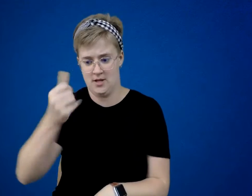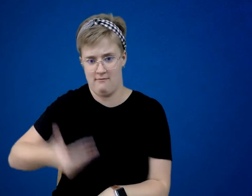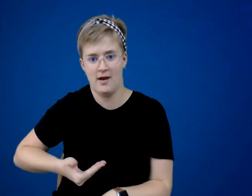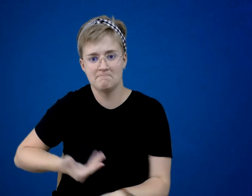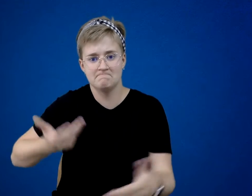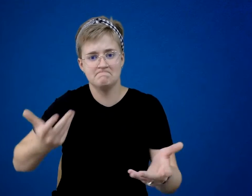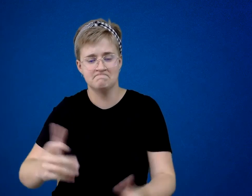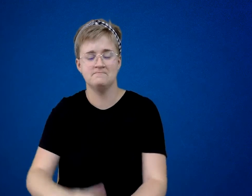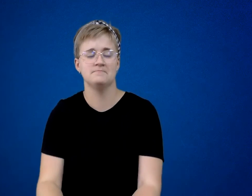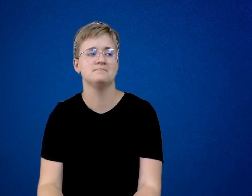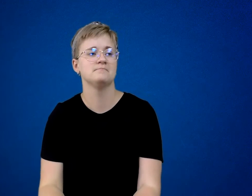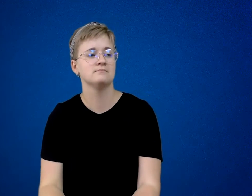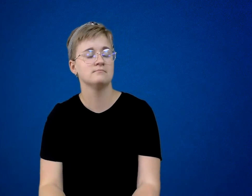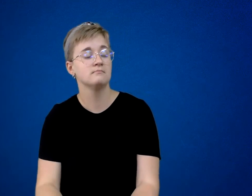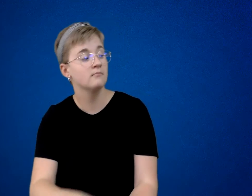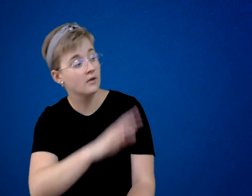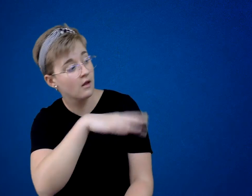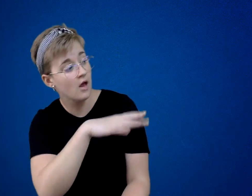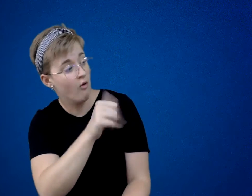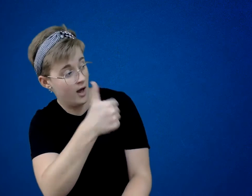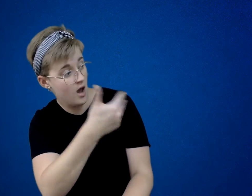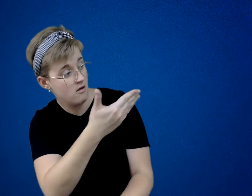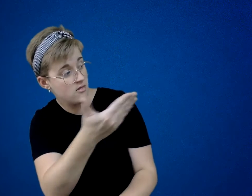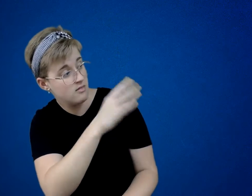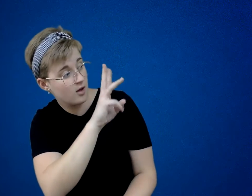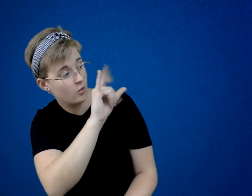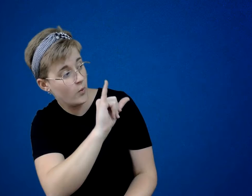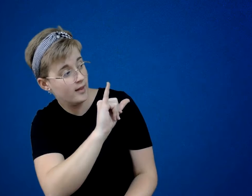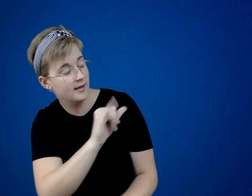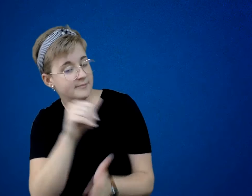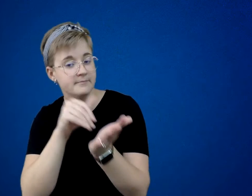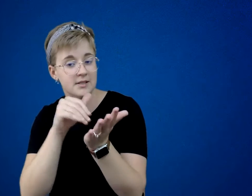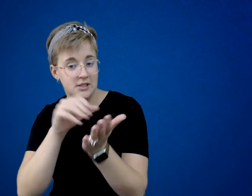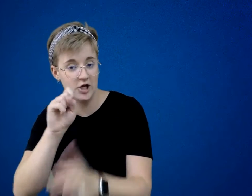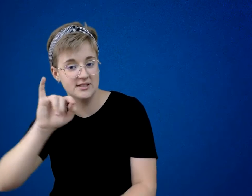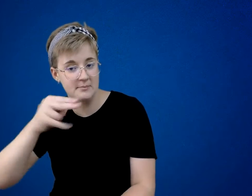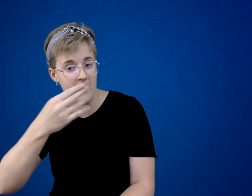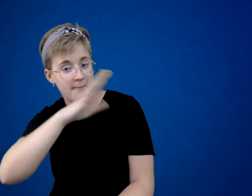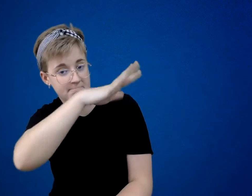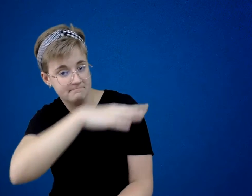“One other thing, Willy,” Doc Smith said. “Yes, ma’am?”